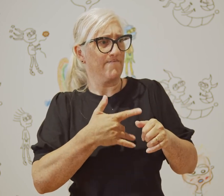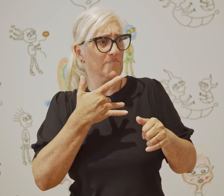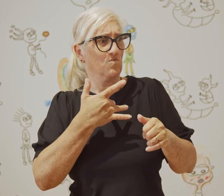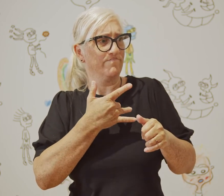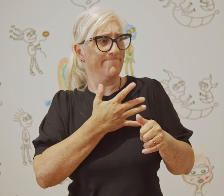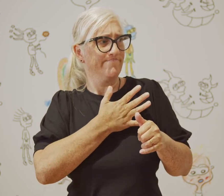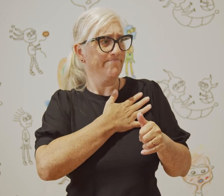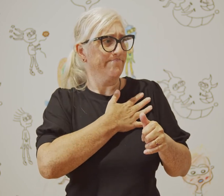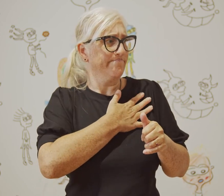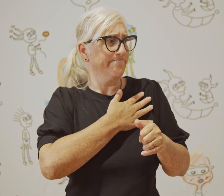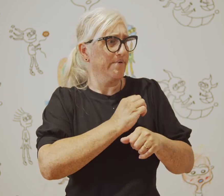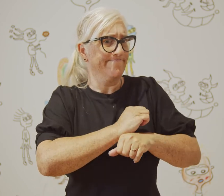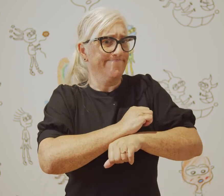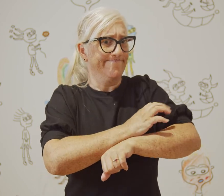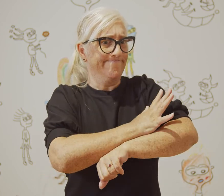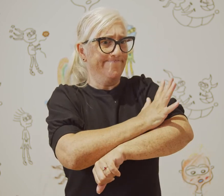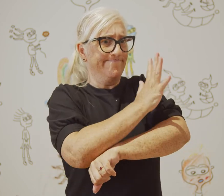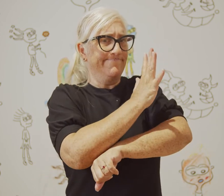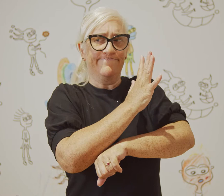It's inspiring to understand that I'm giving